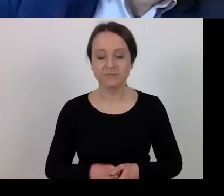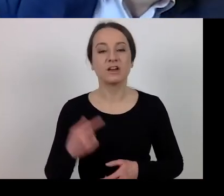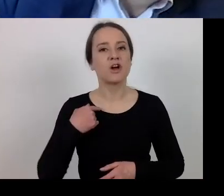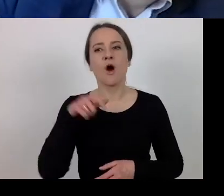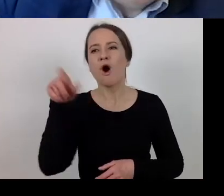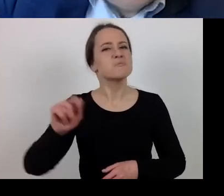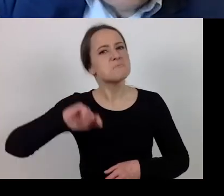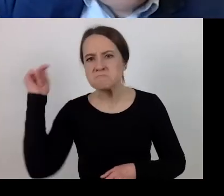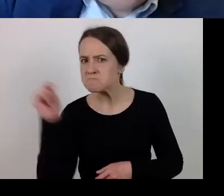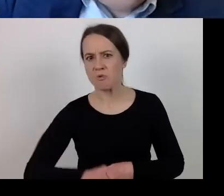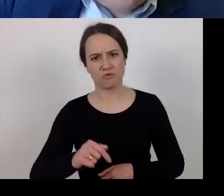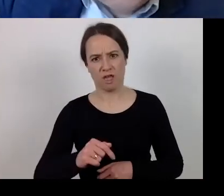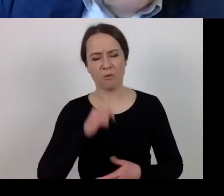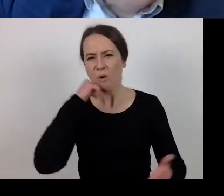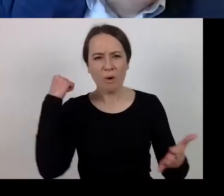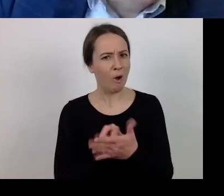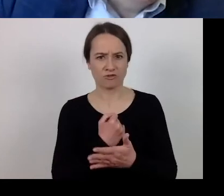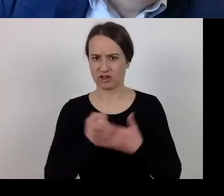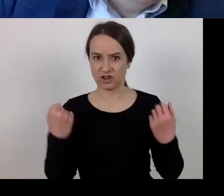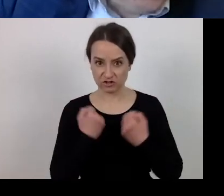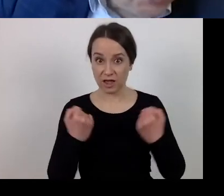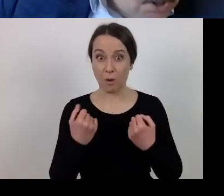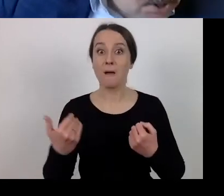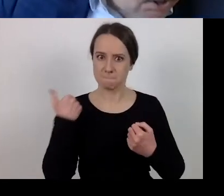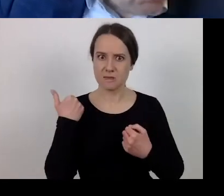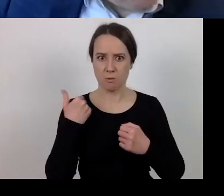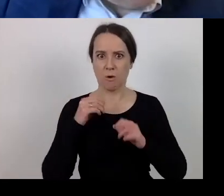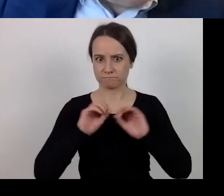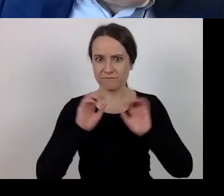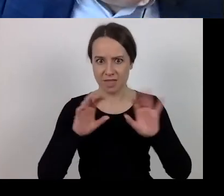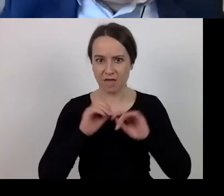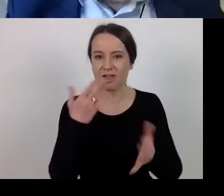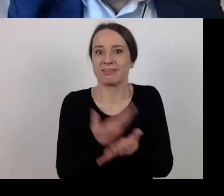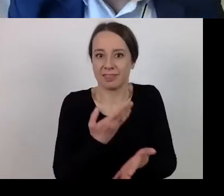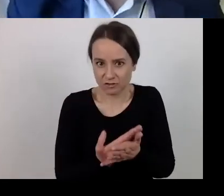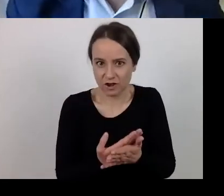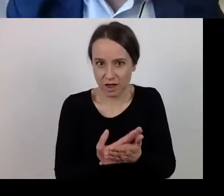and the actions were targeted and justified, then they are exempt from liability